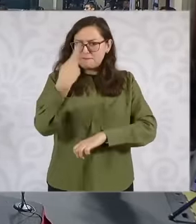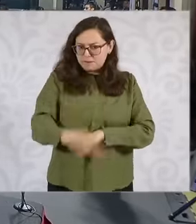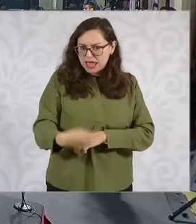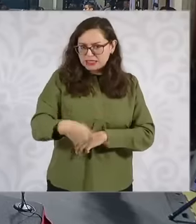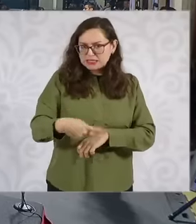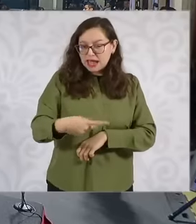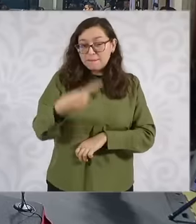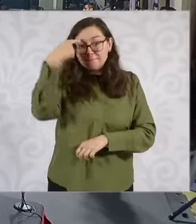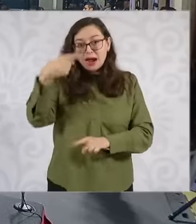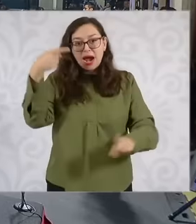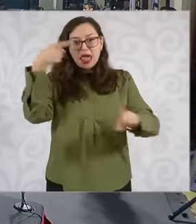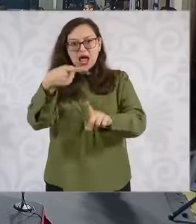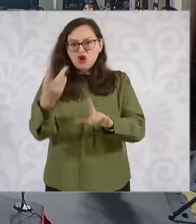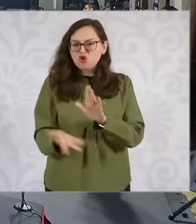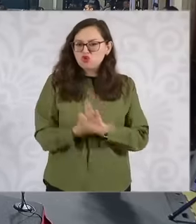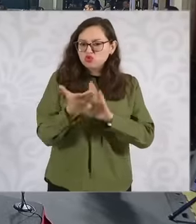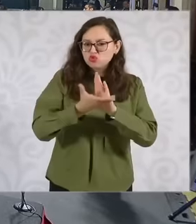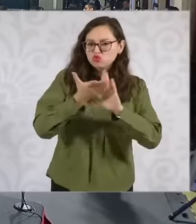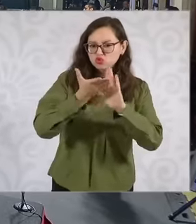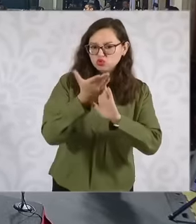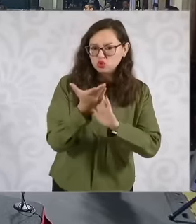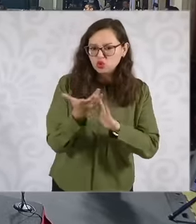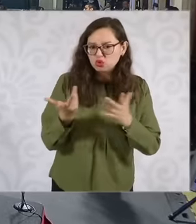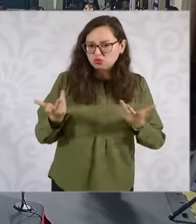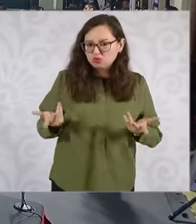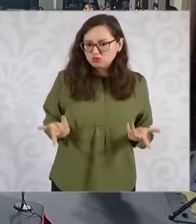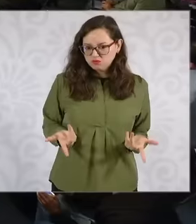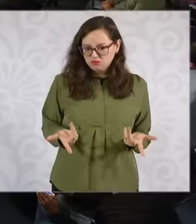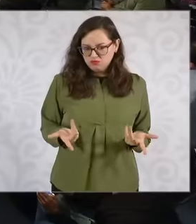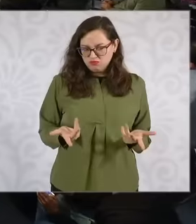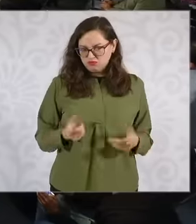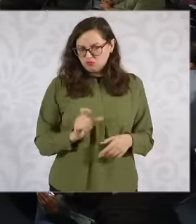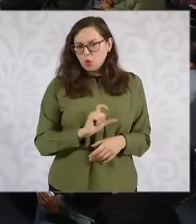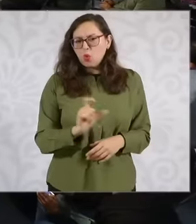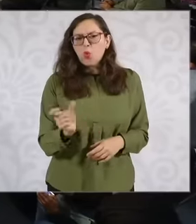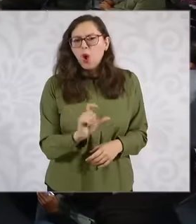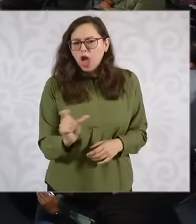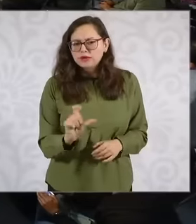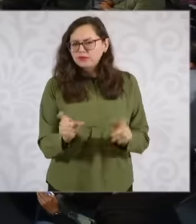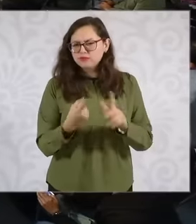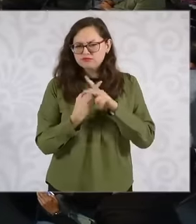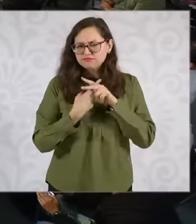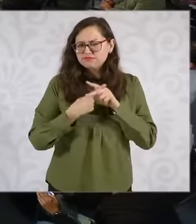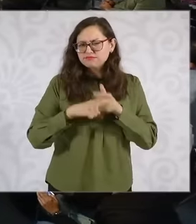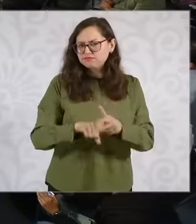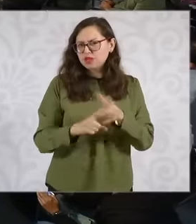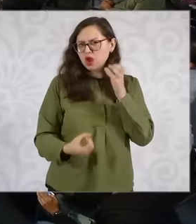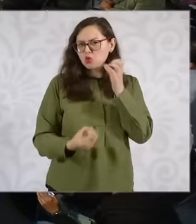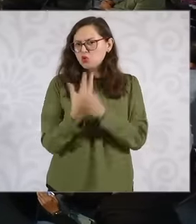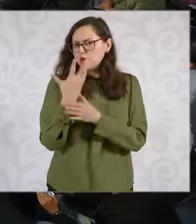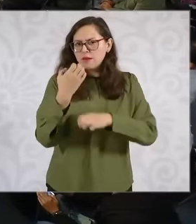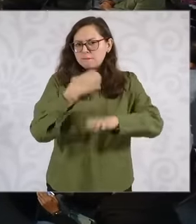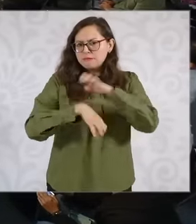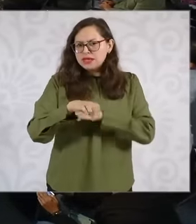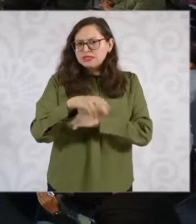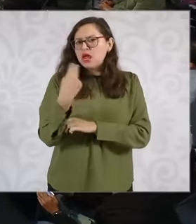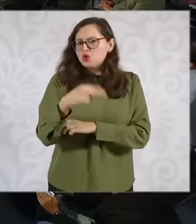I would like to know when we would have the details. What will it be called, who